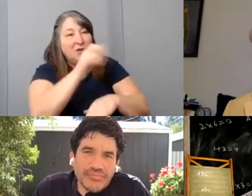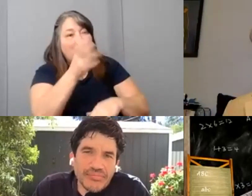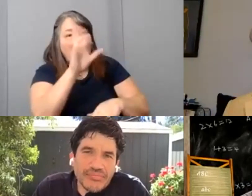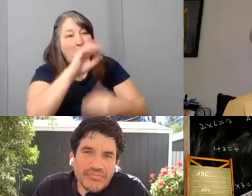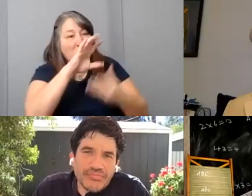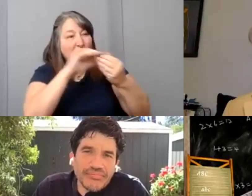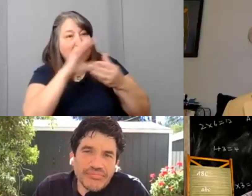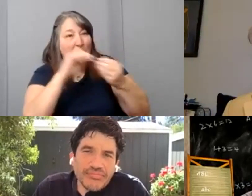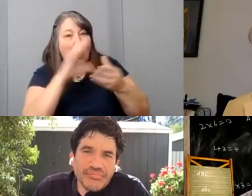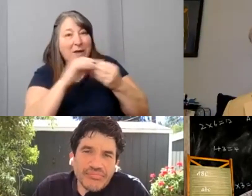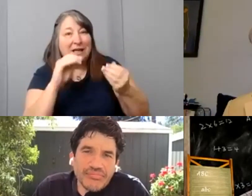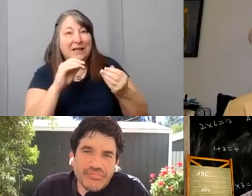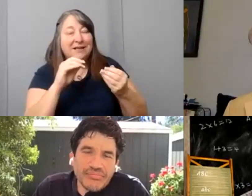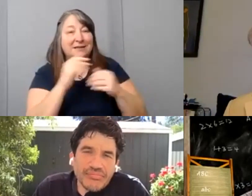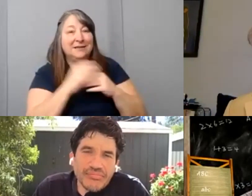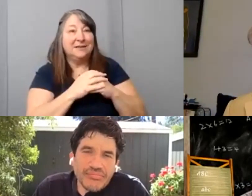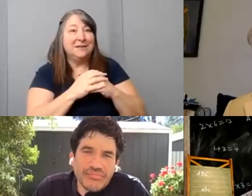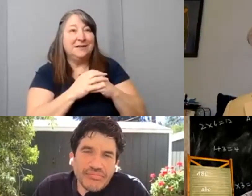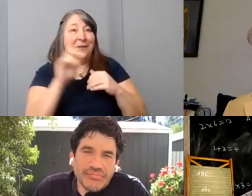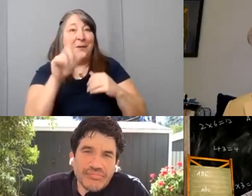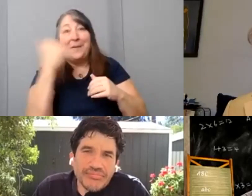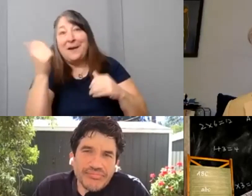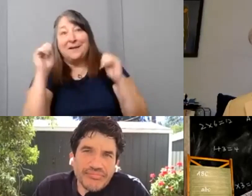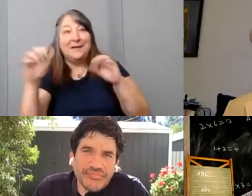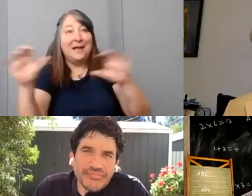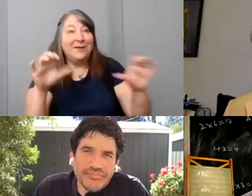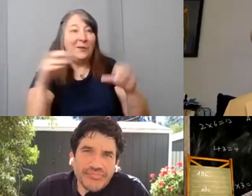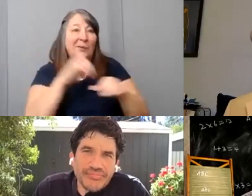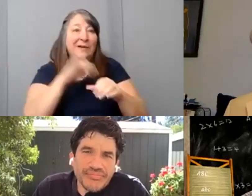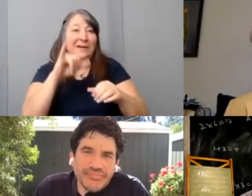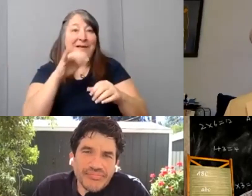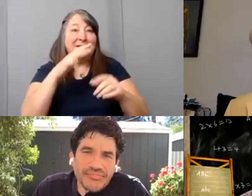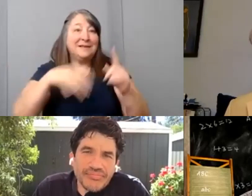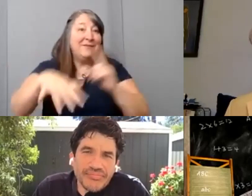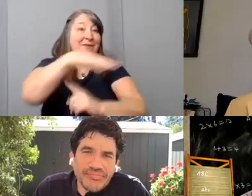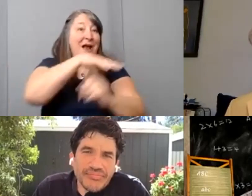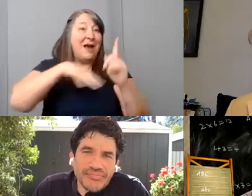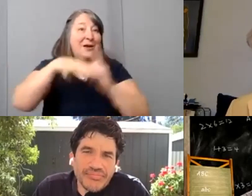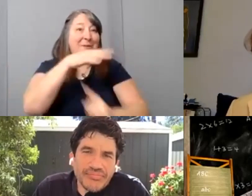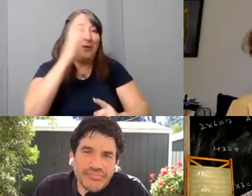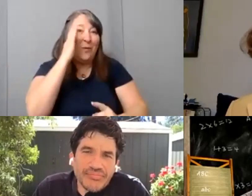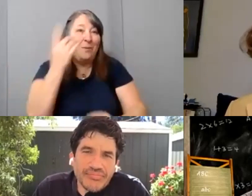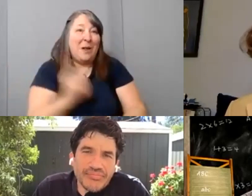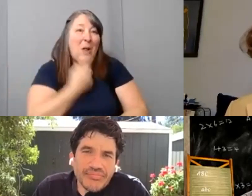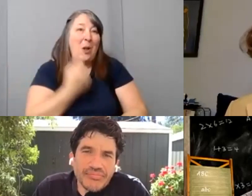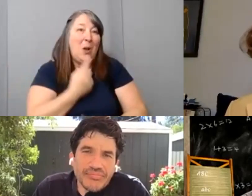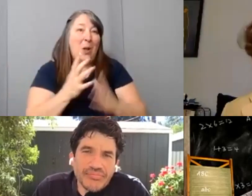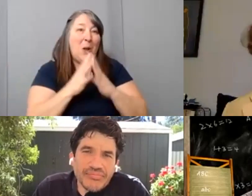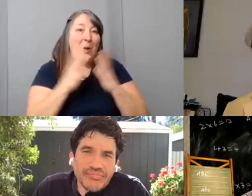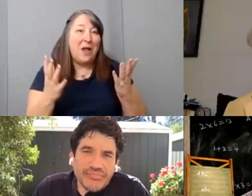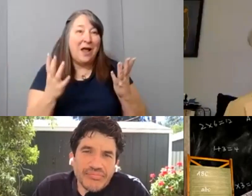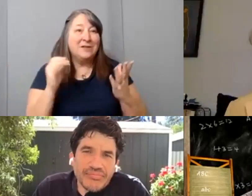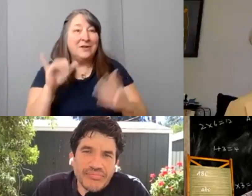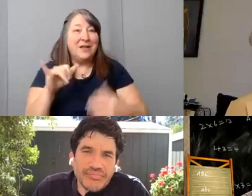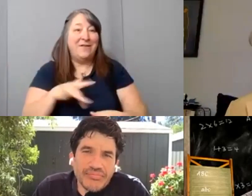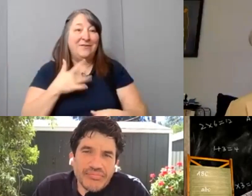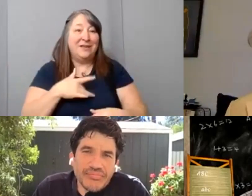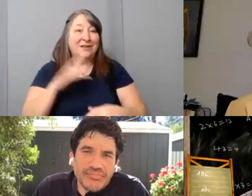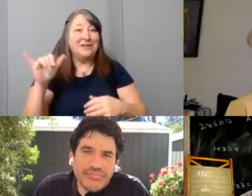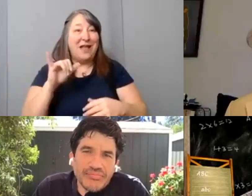You know, we're in this we're in this environment where we're in isolation a lot so obviously it feels like that's the obvious way to lean.